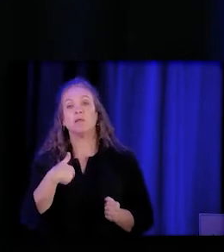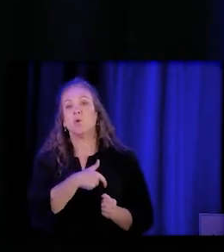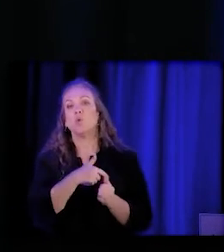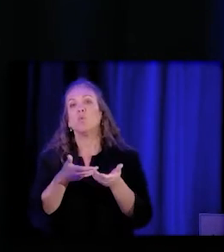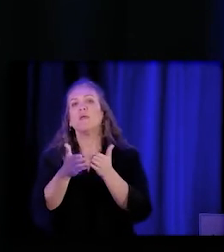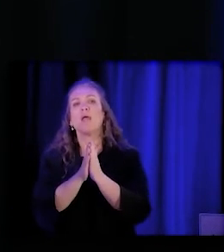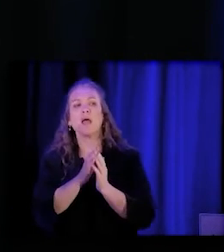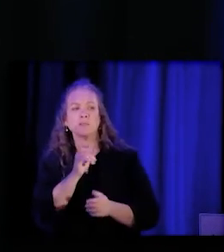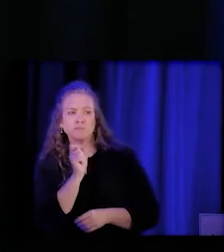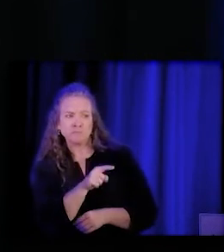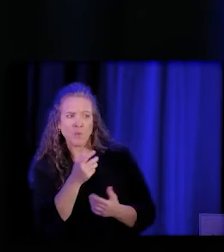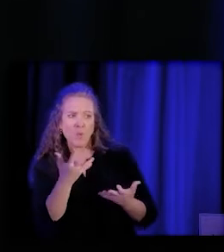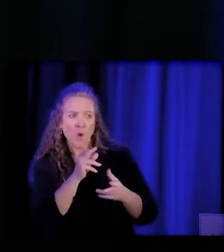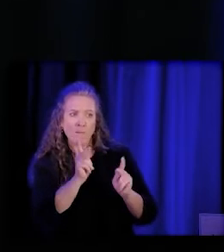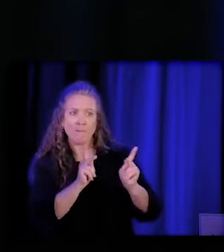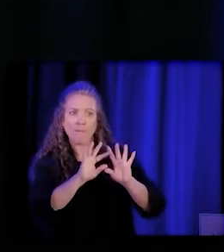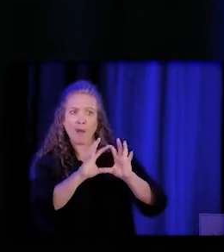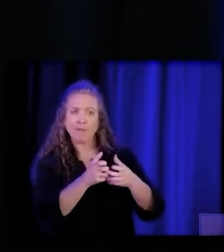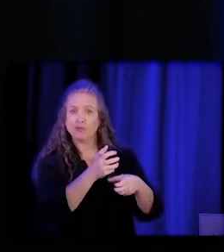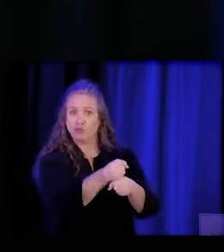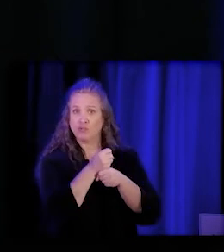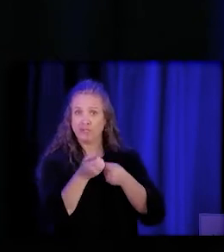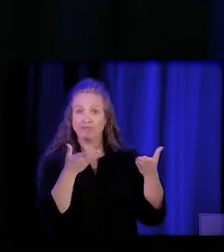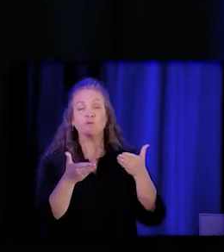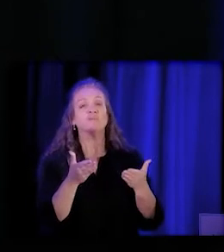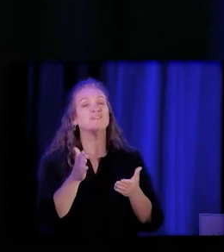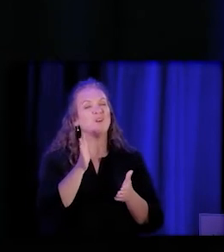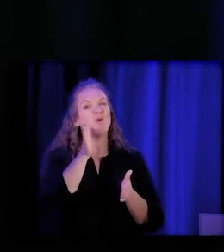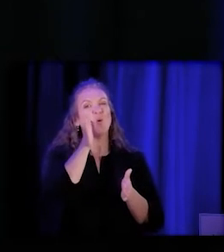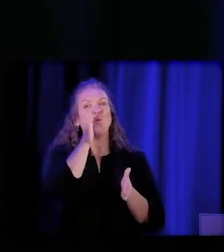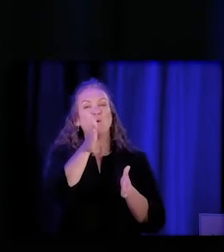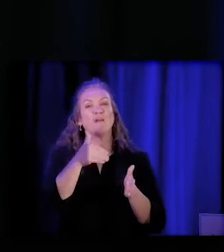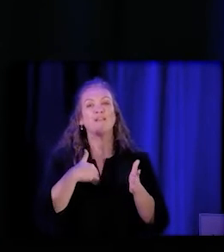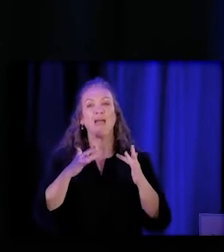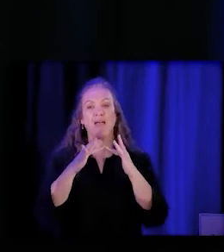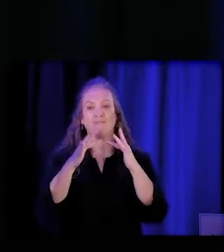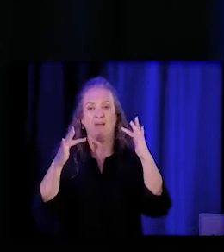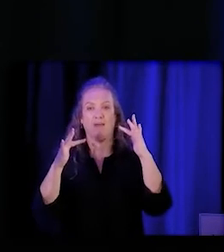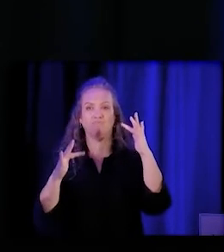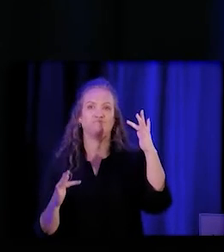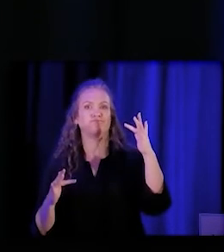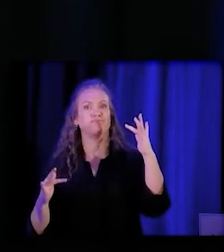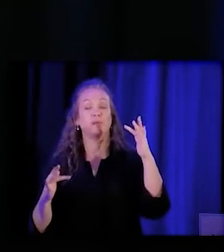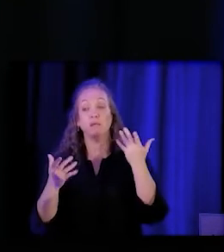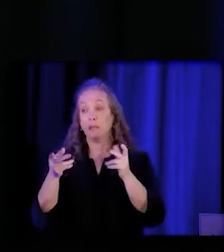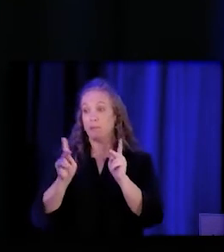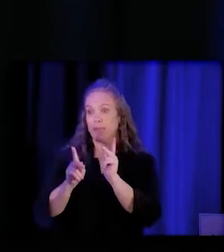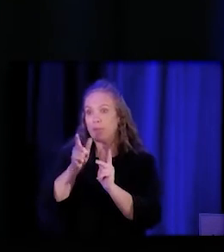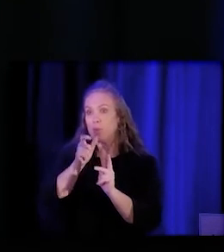and I think that there is going to be a gap in people who are sort of serving that prenatal to five population.